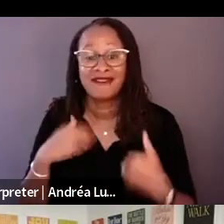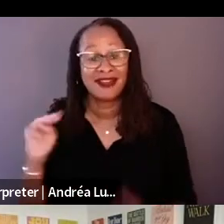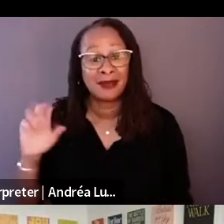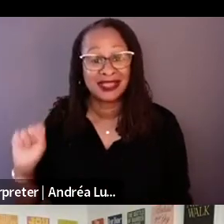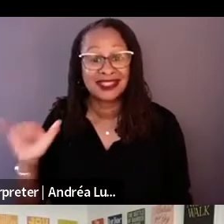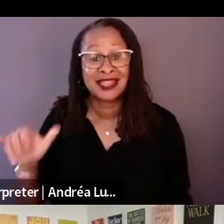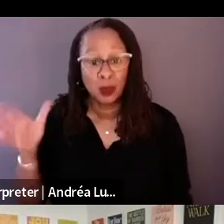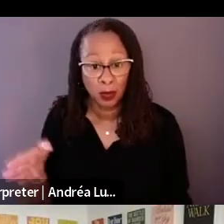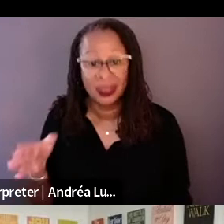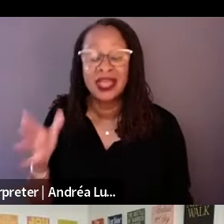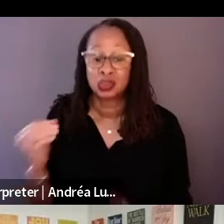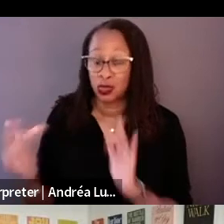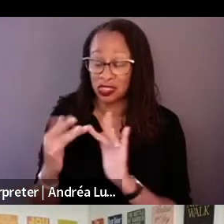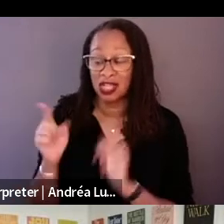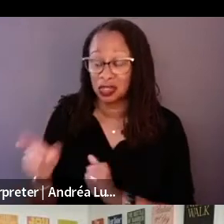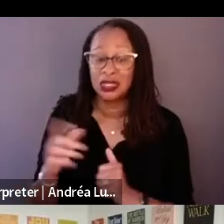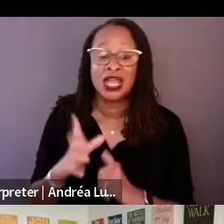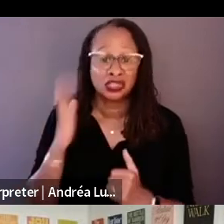She changed the tape and did two or three more rolls.